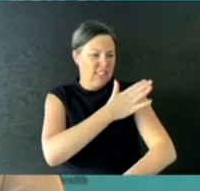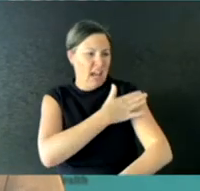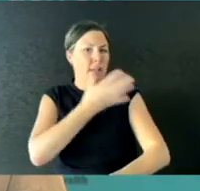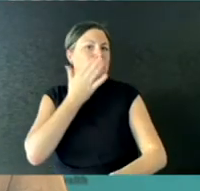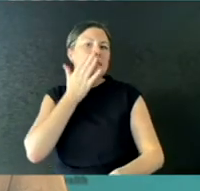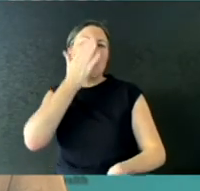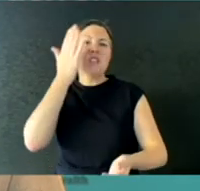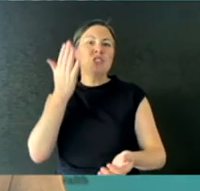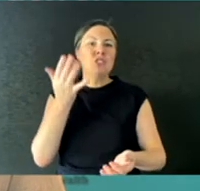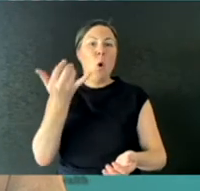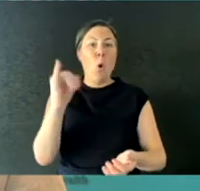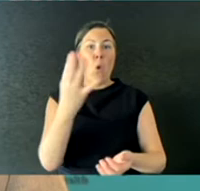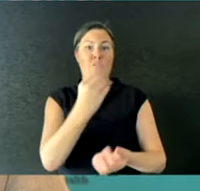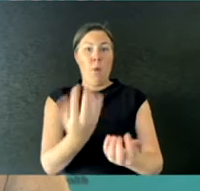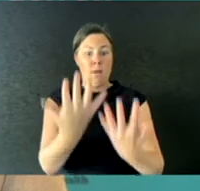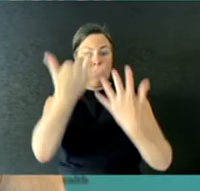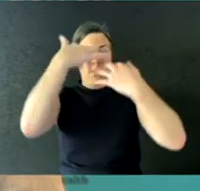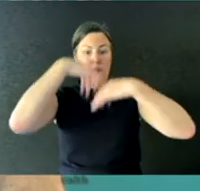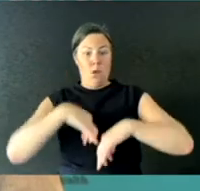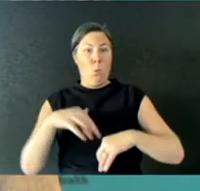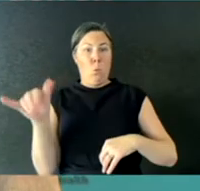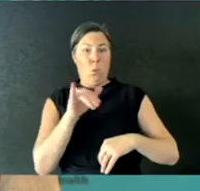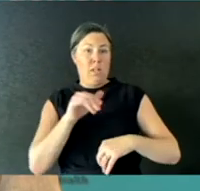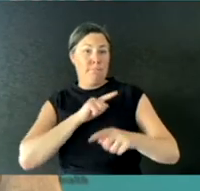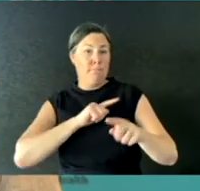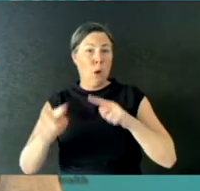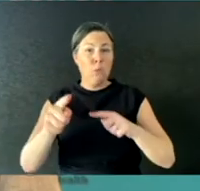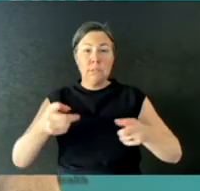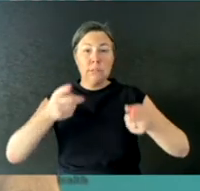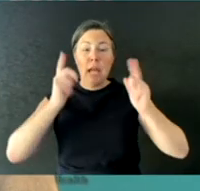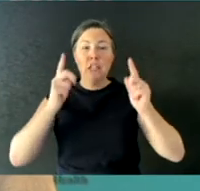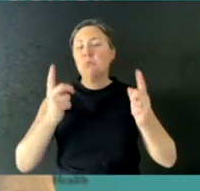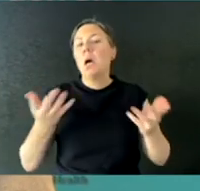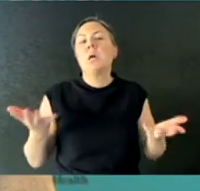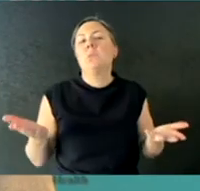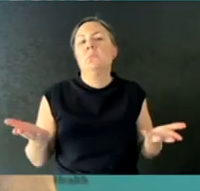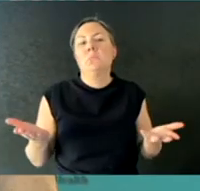I didn't see the references that were published on the website that they are using to base their decision.